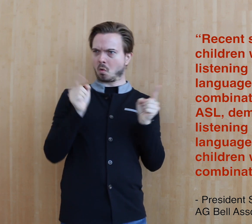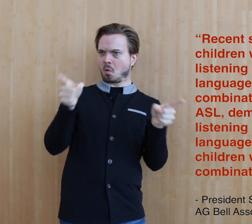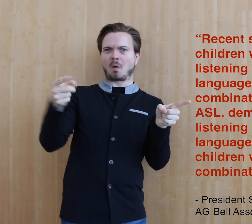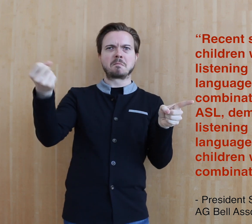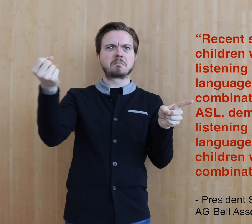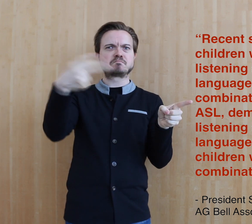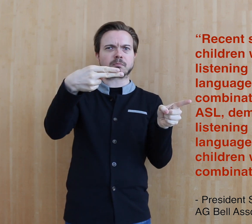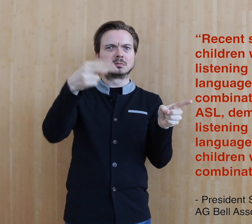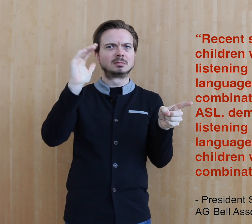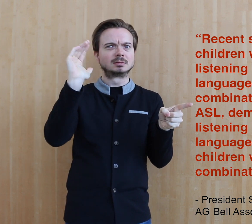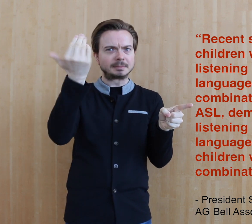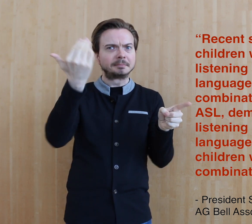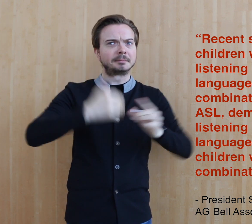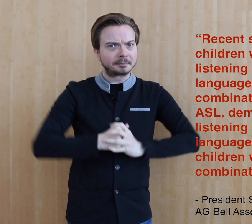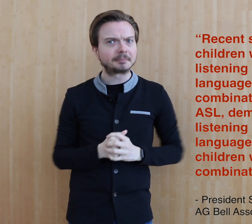it seems that children who are taught speech and listening do better than those who are taught a combination.